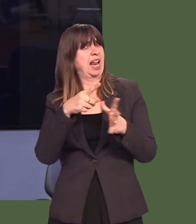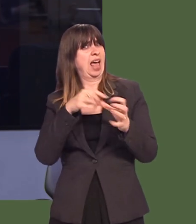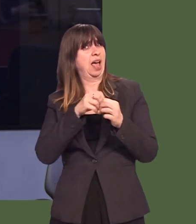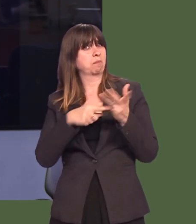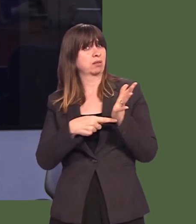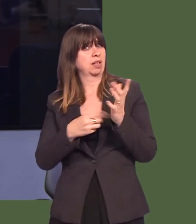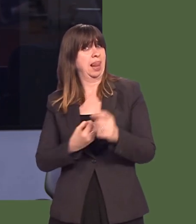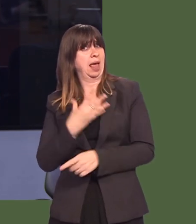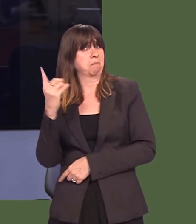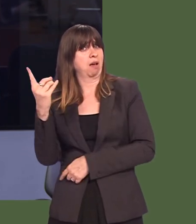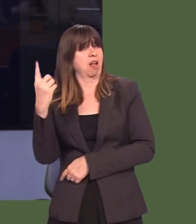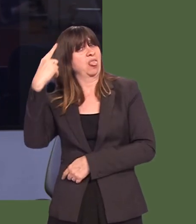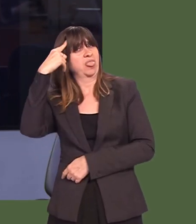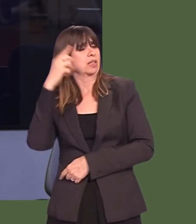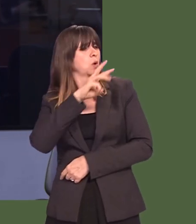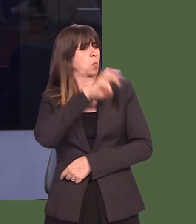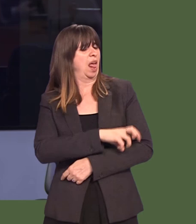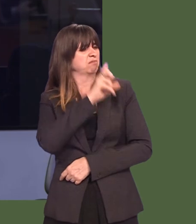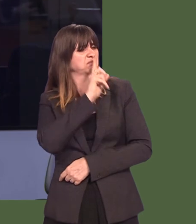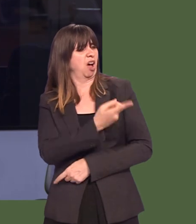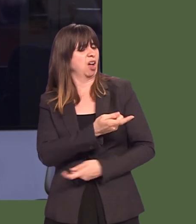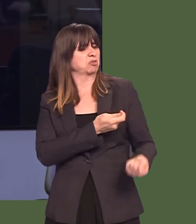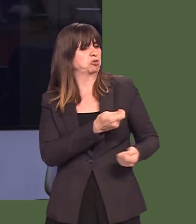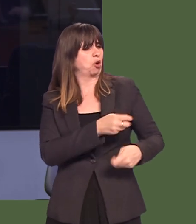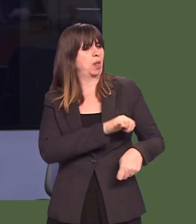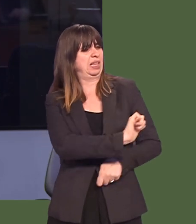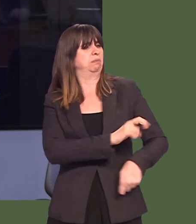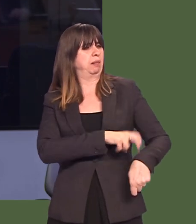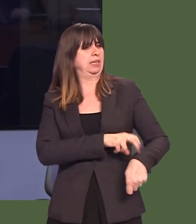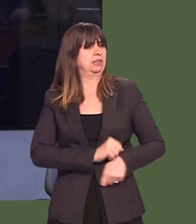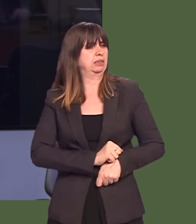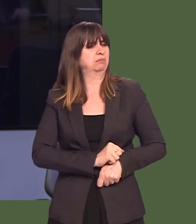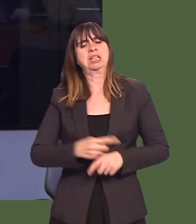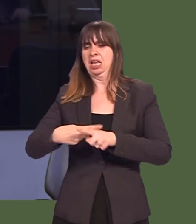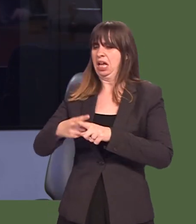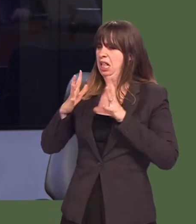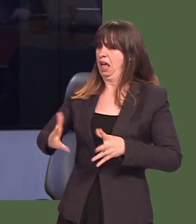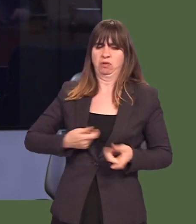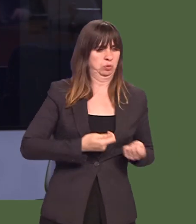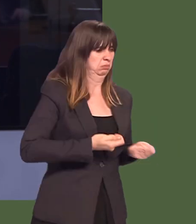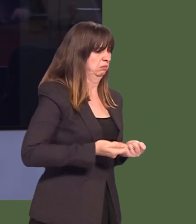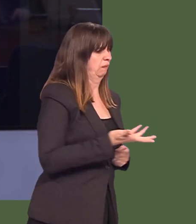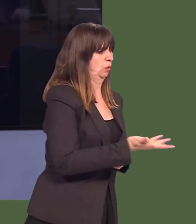capable than the Scottish and Northern Ireland Executives in terms of delivering police services?